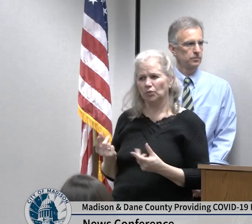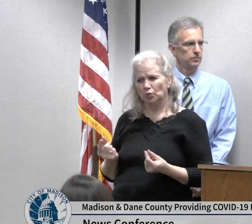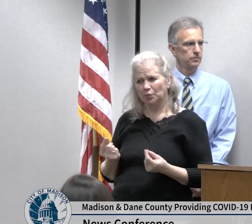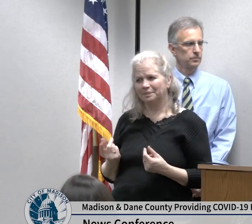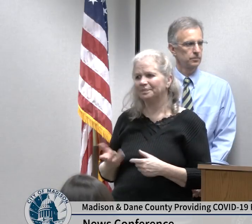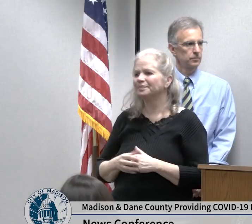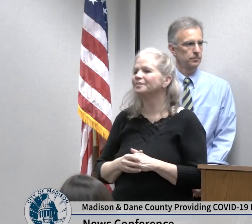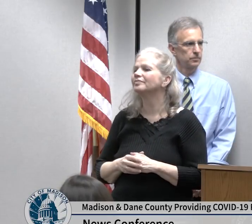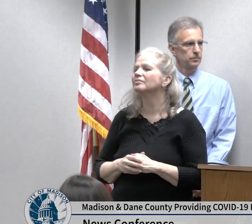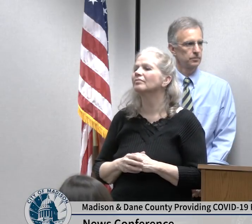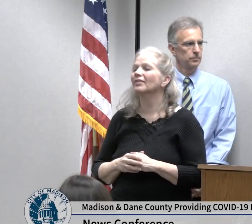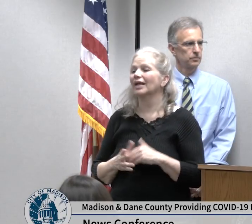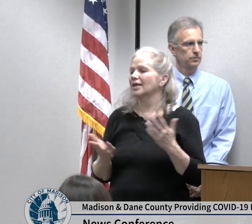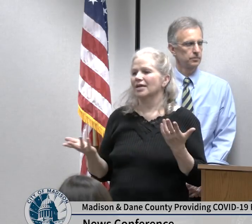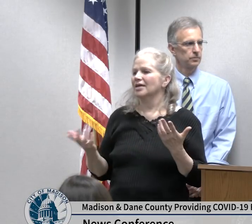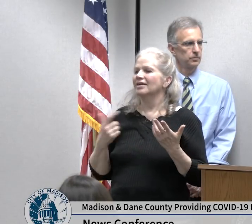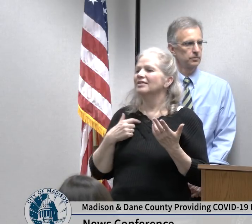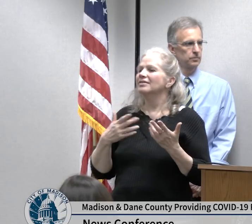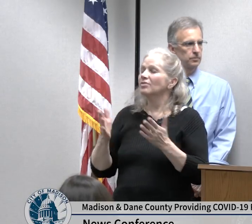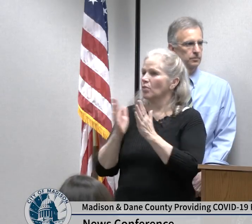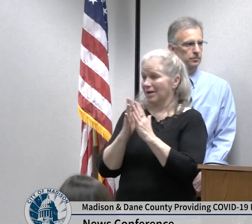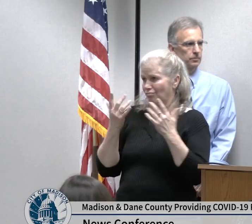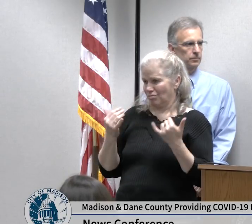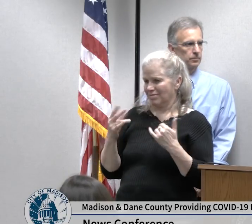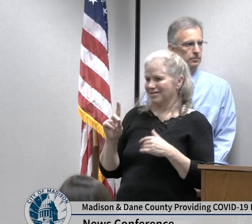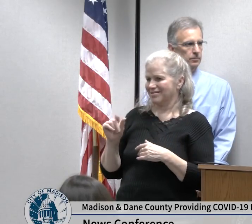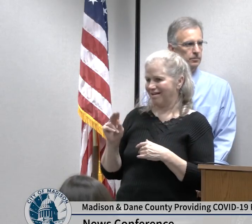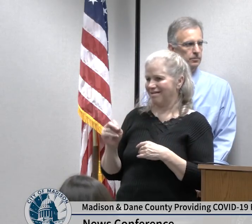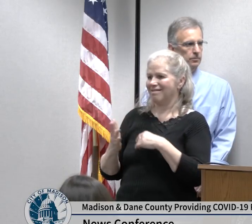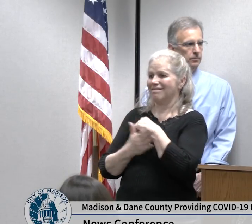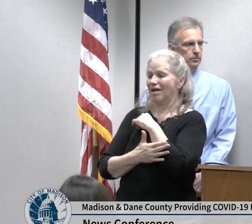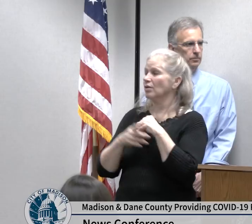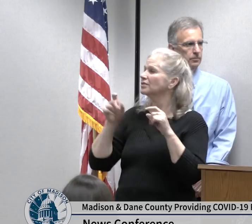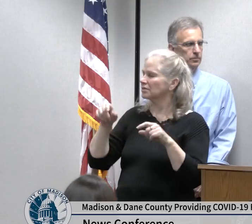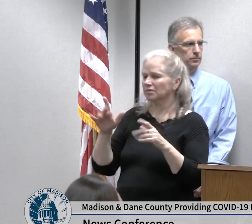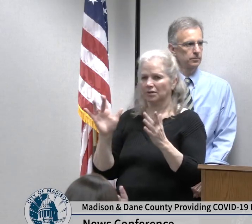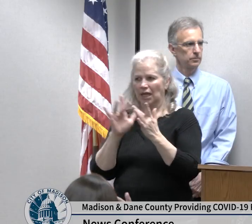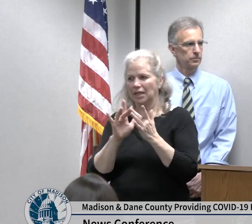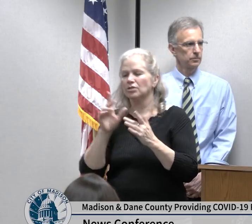Dane County residents who have traveled to places where there is more illness to